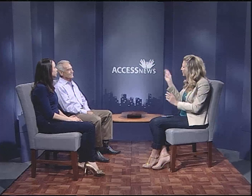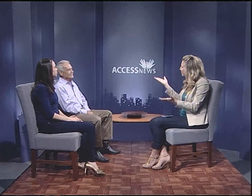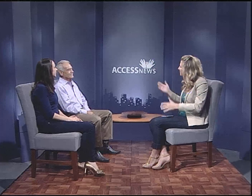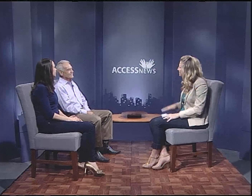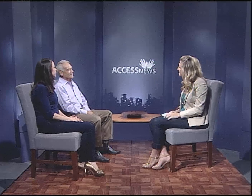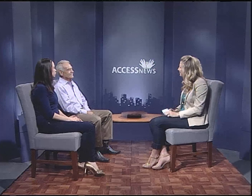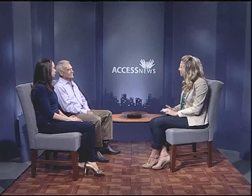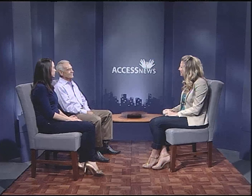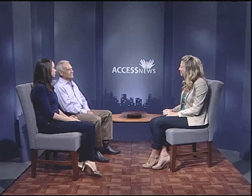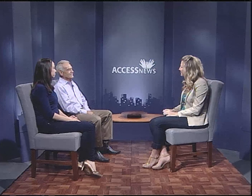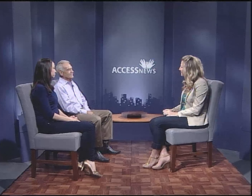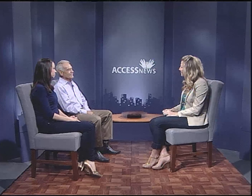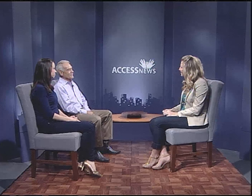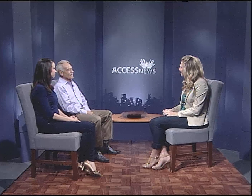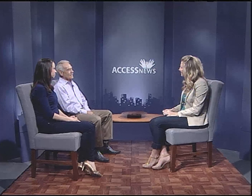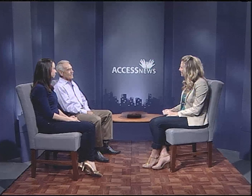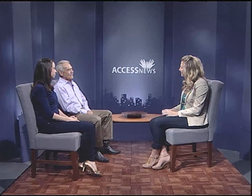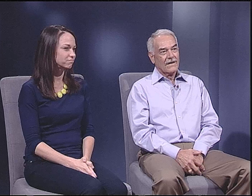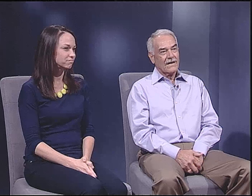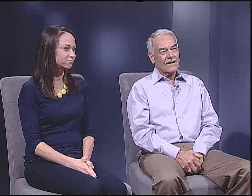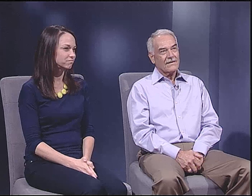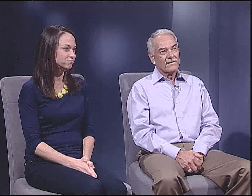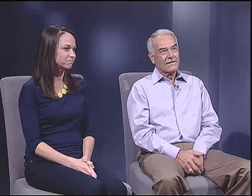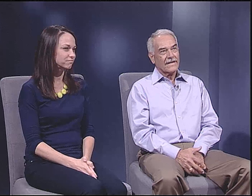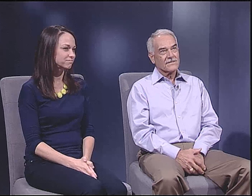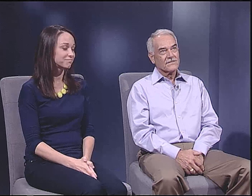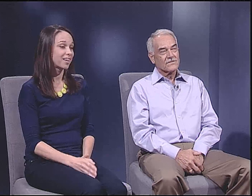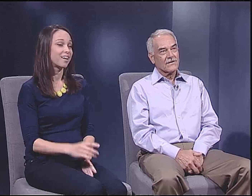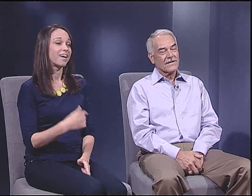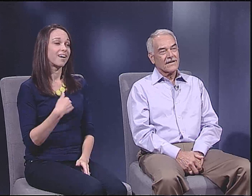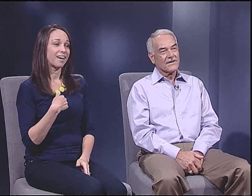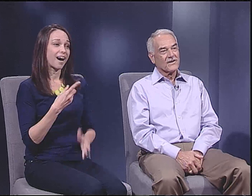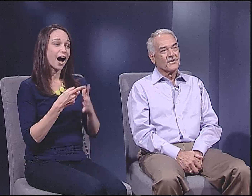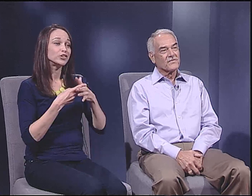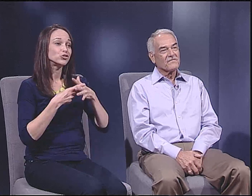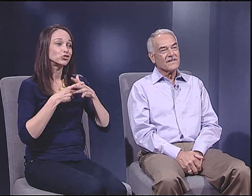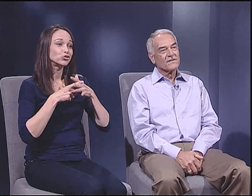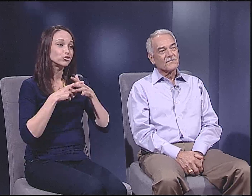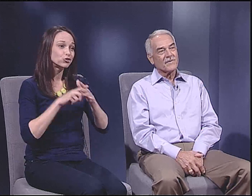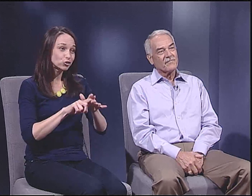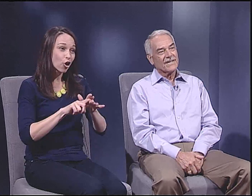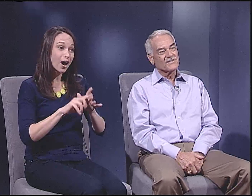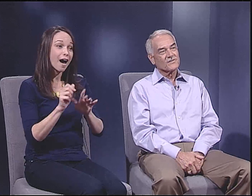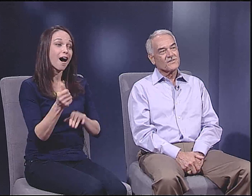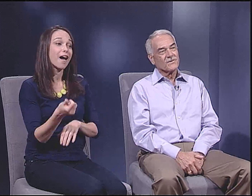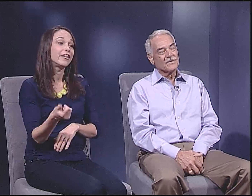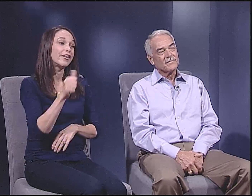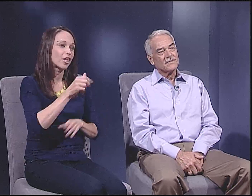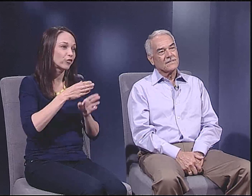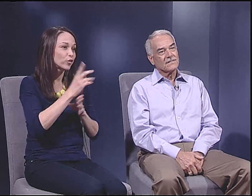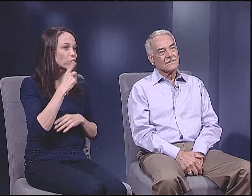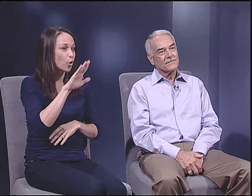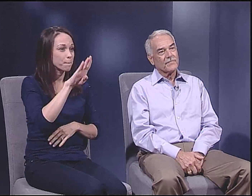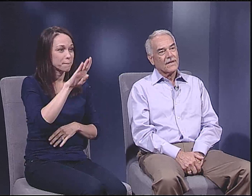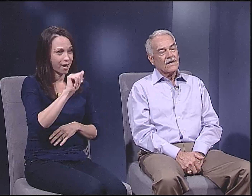Tell me, how did you get into history? I actually started out in another field